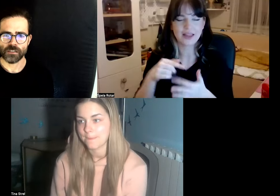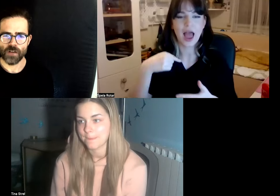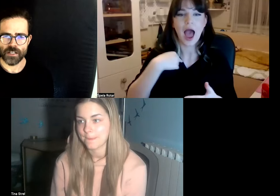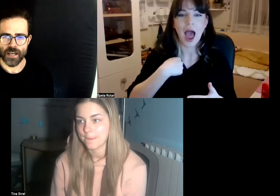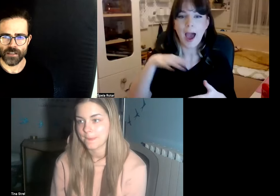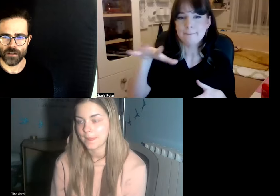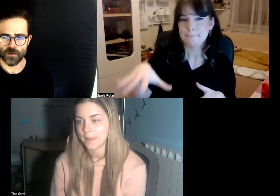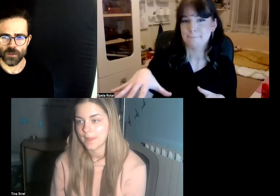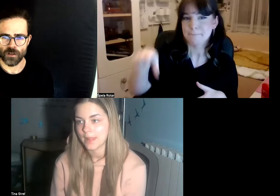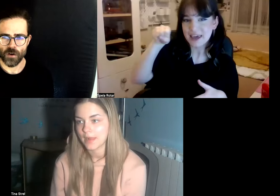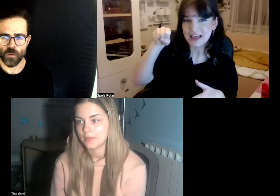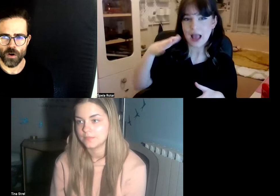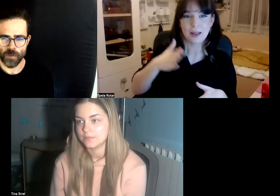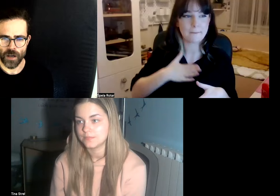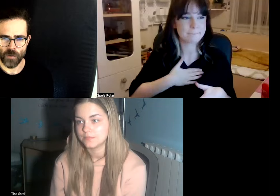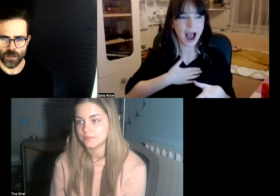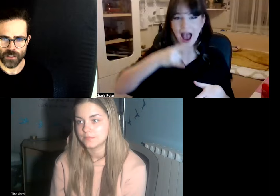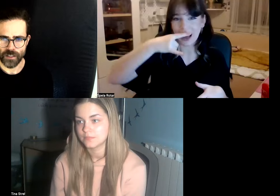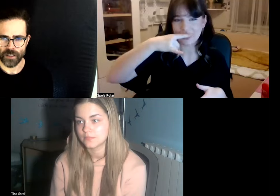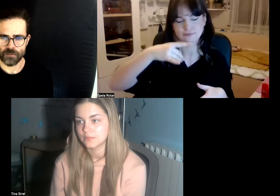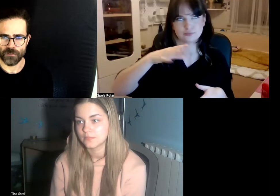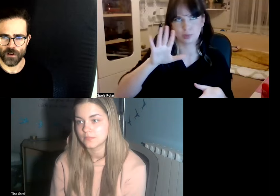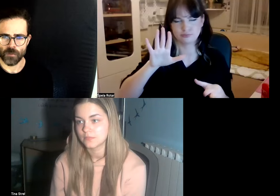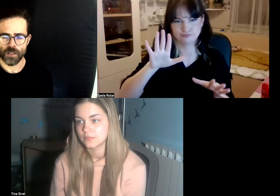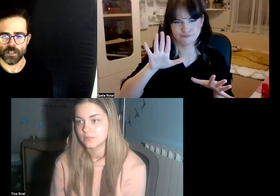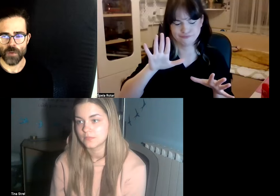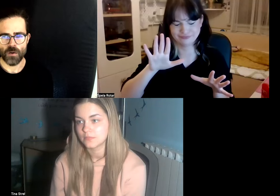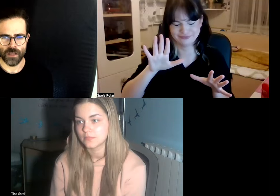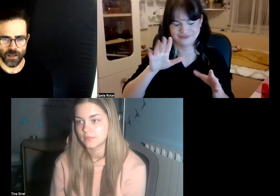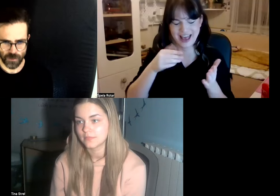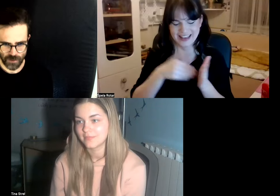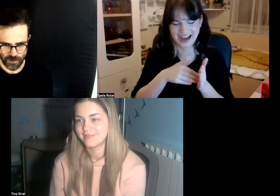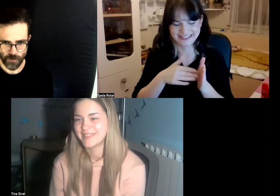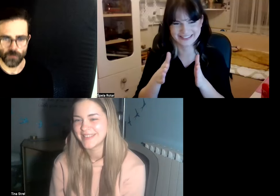translate or we don't go word by word taken from spoken languages